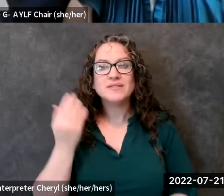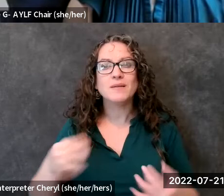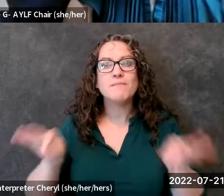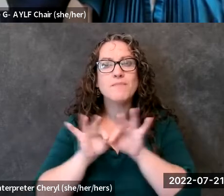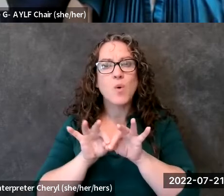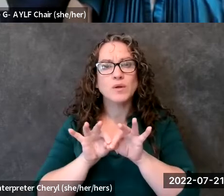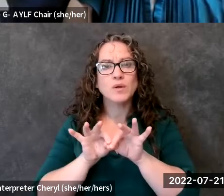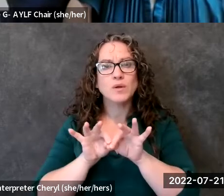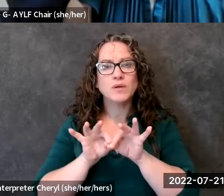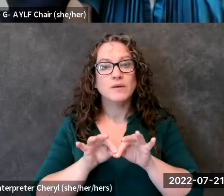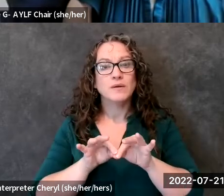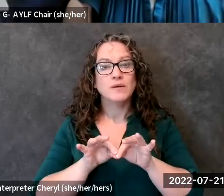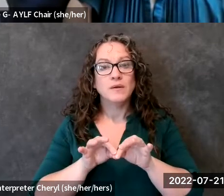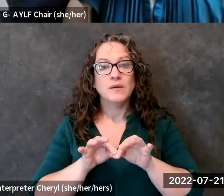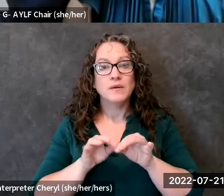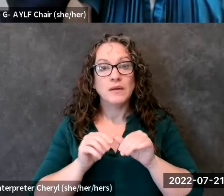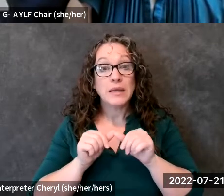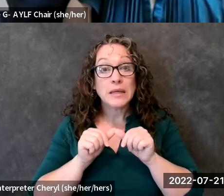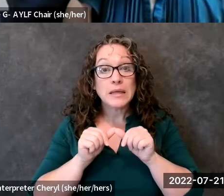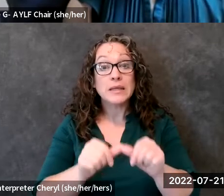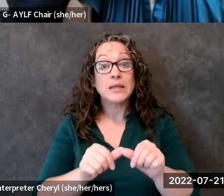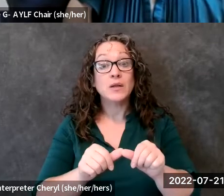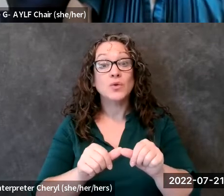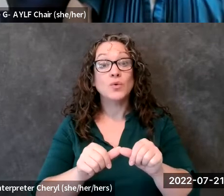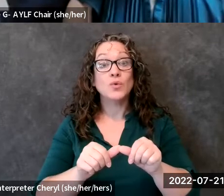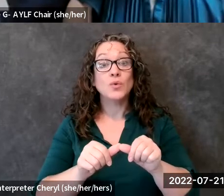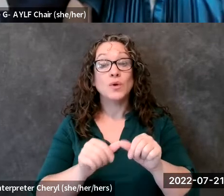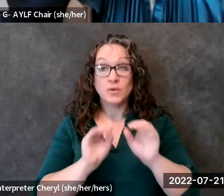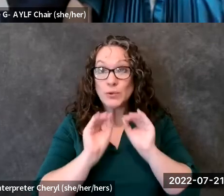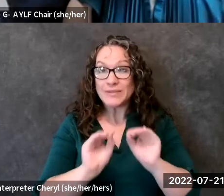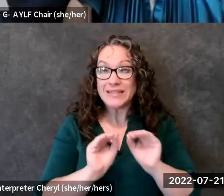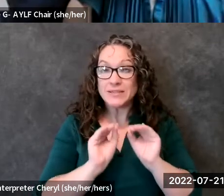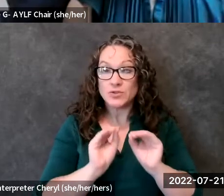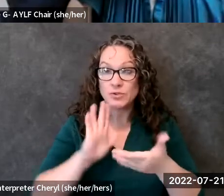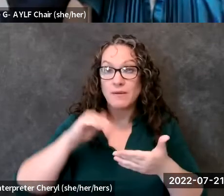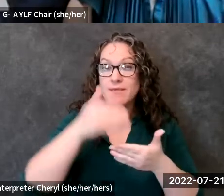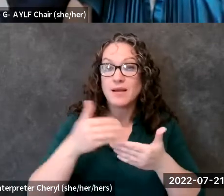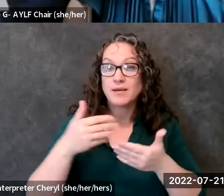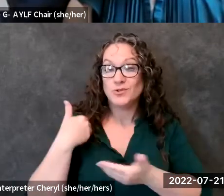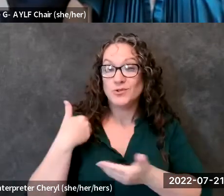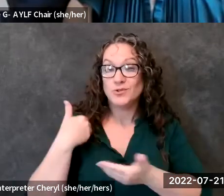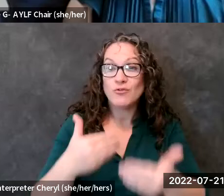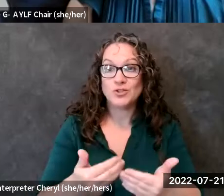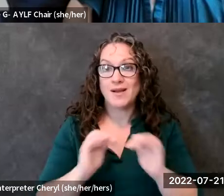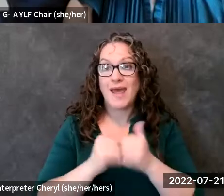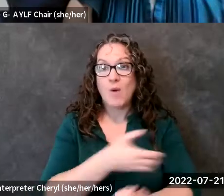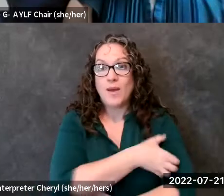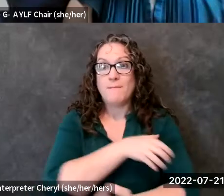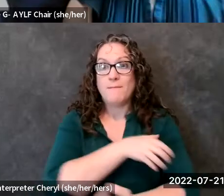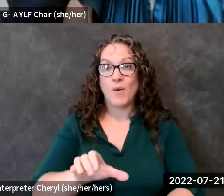to use that self-advocacy and continue to teach the next generation to empower them um because it